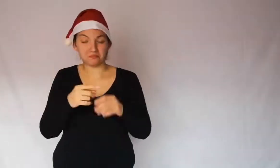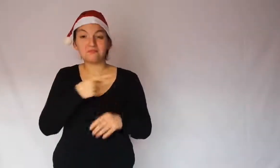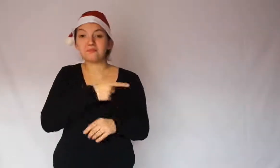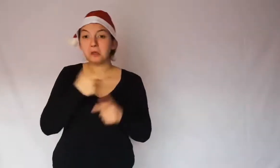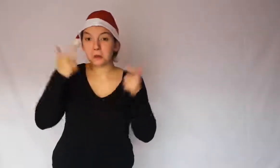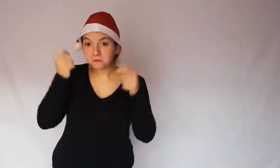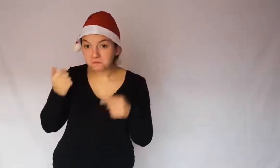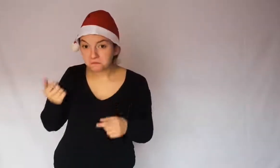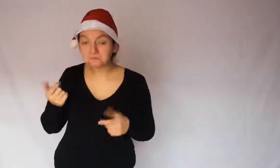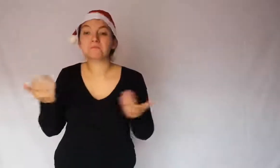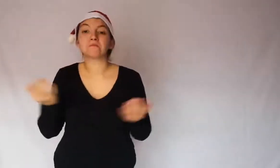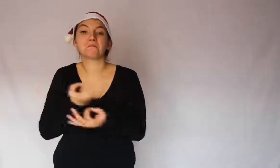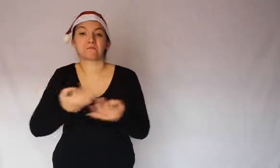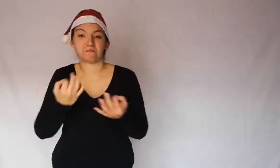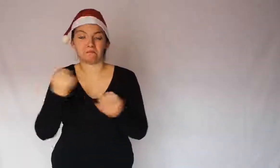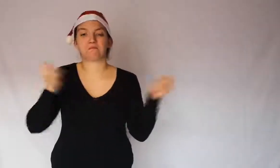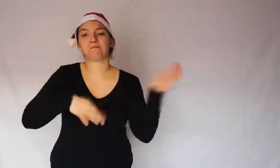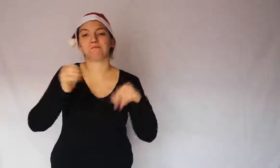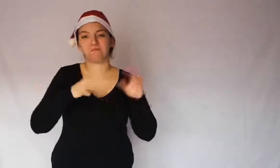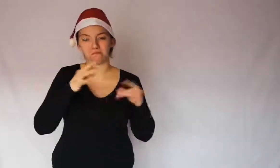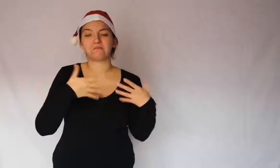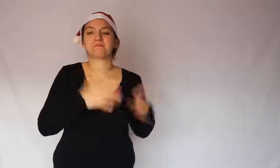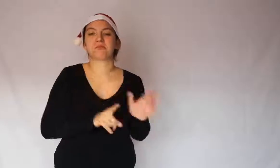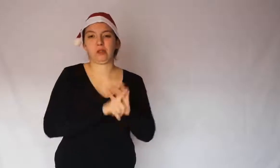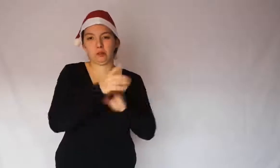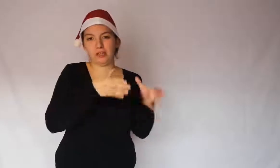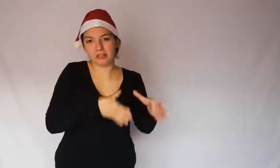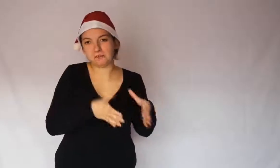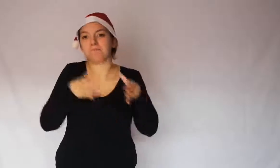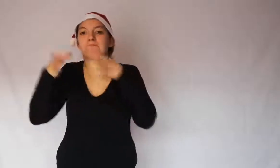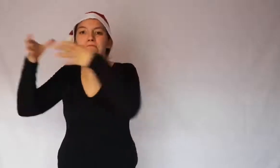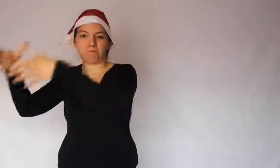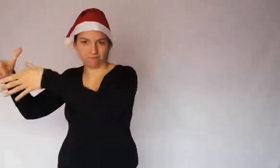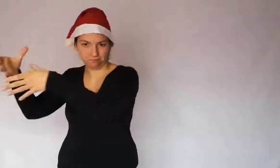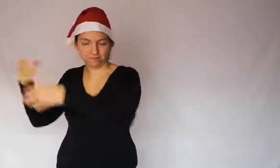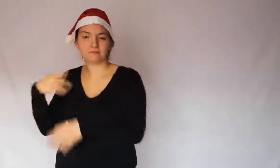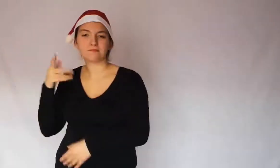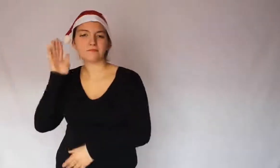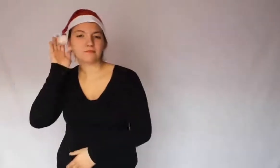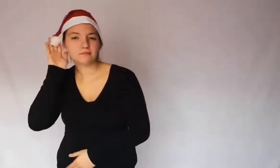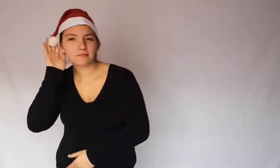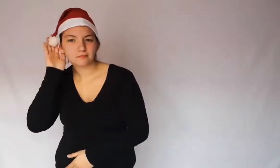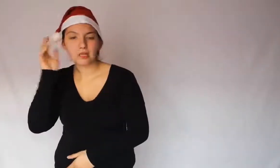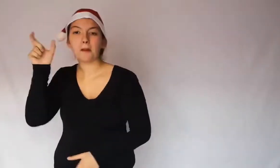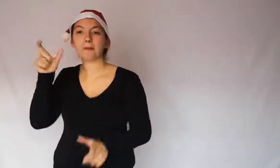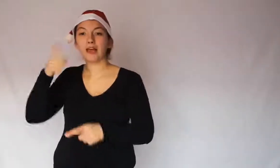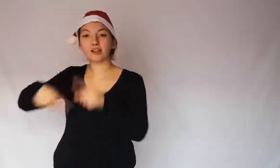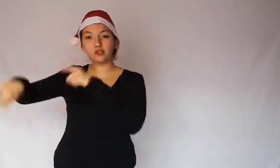The cook decided to try and after the result he began to spy on the guests